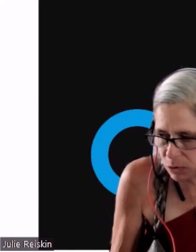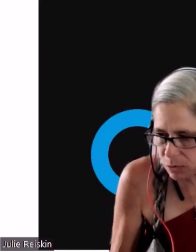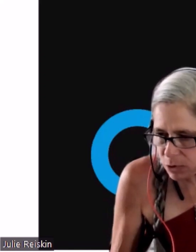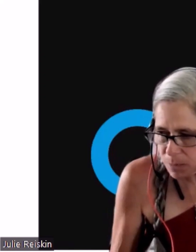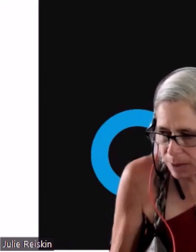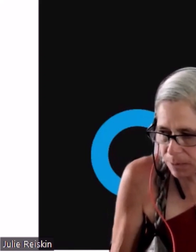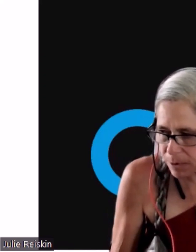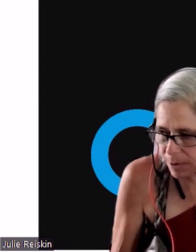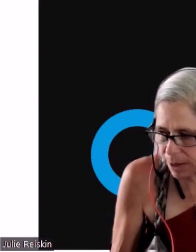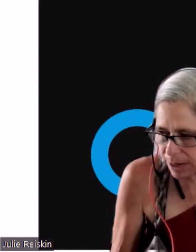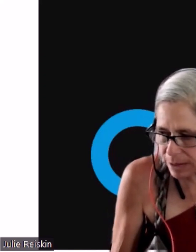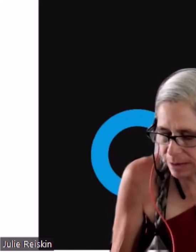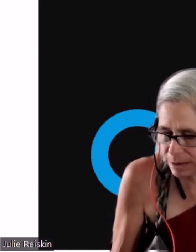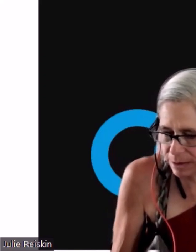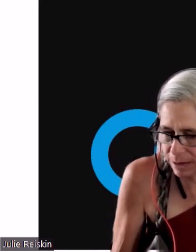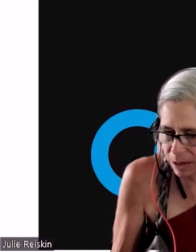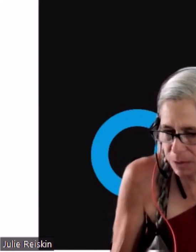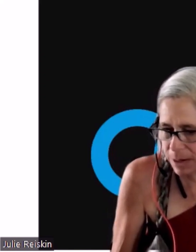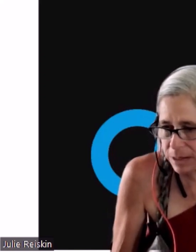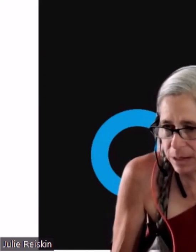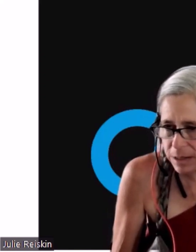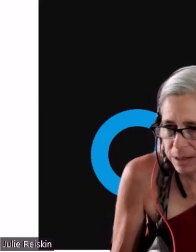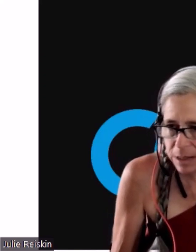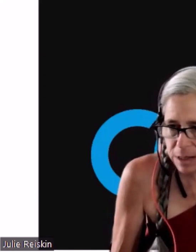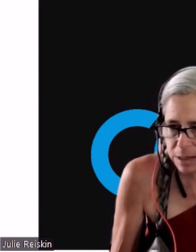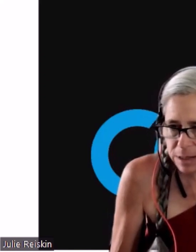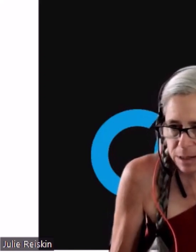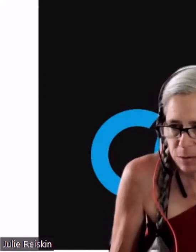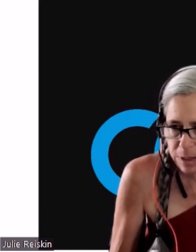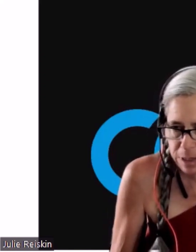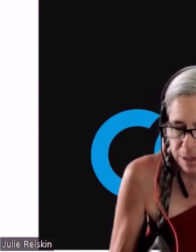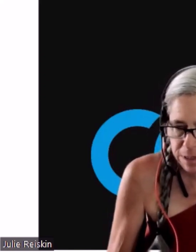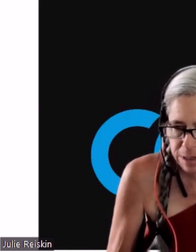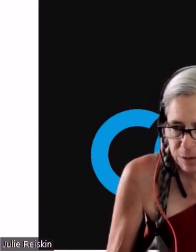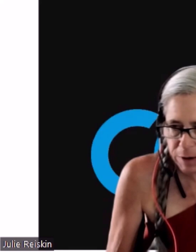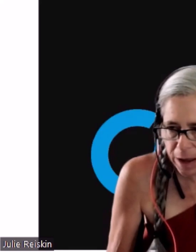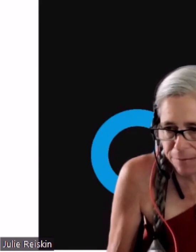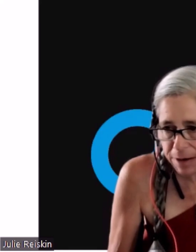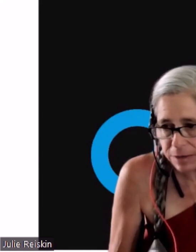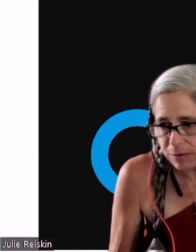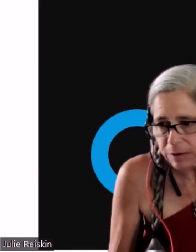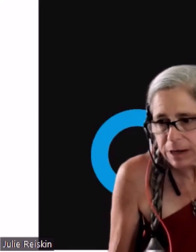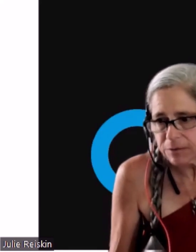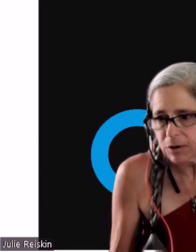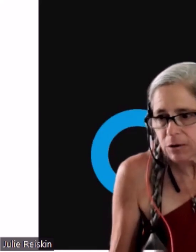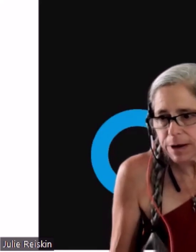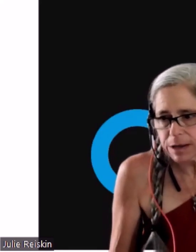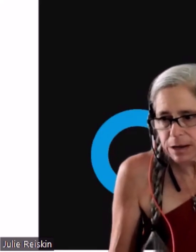new people and get new ideas. So it... It... It's very... I find it very invigorating.